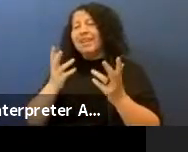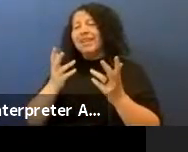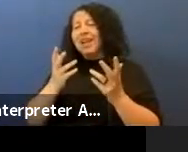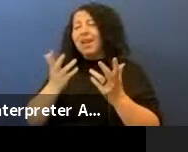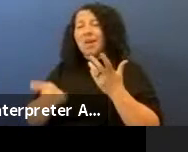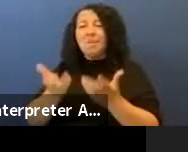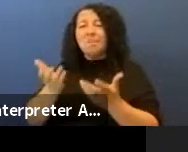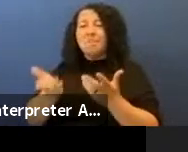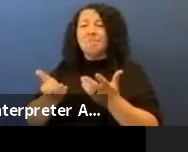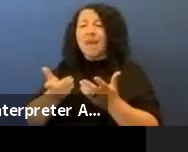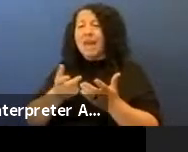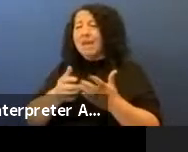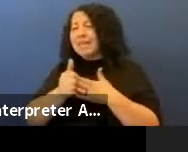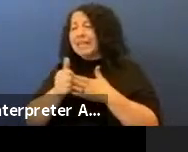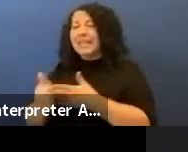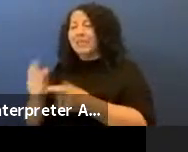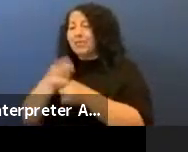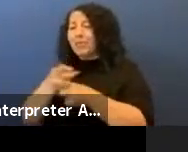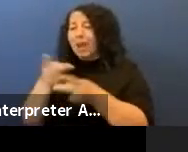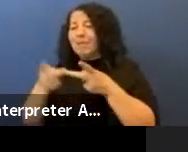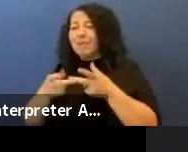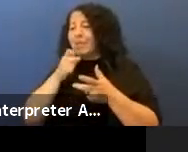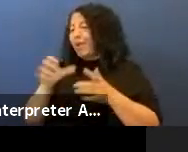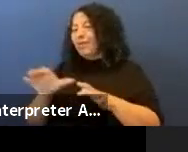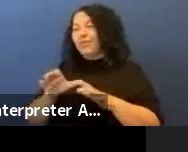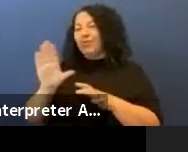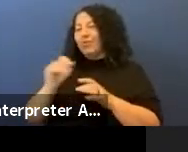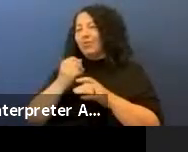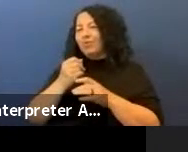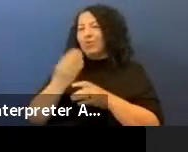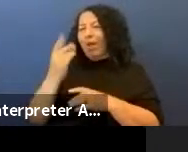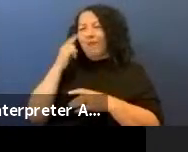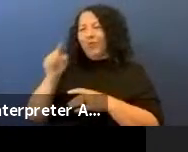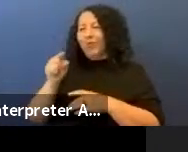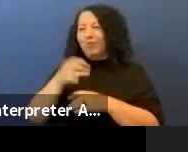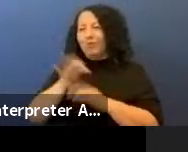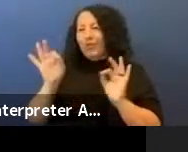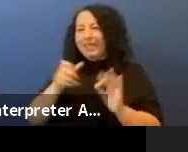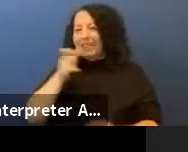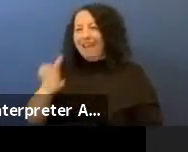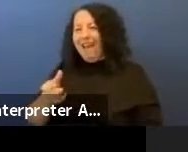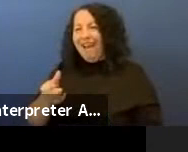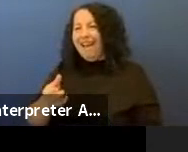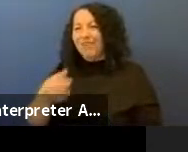your job for you for free. You have to give them compensation.